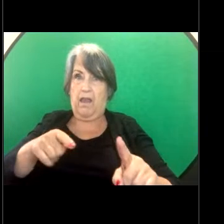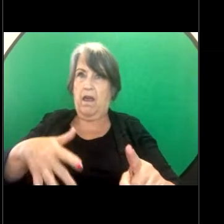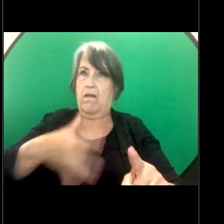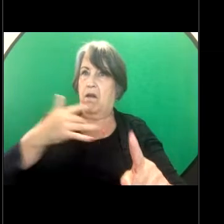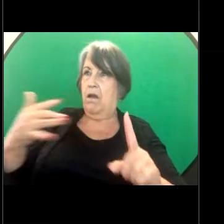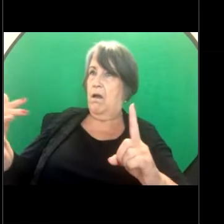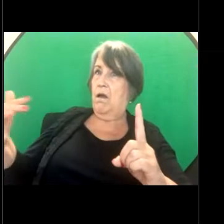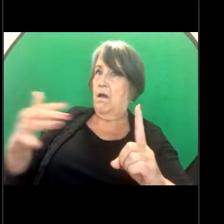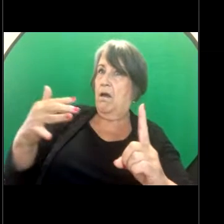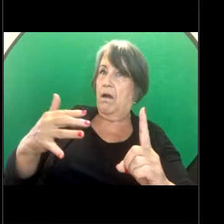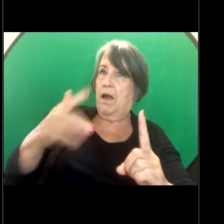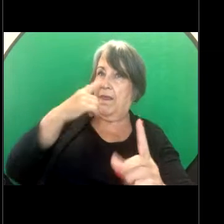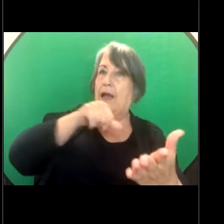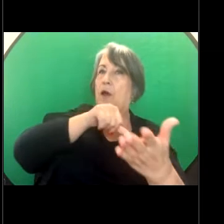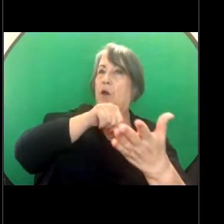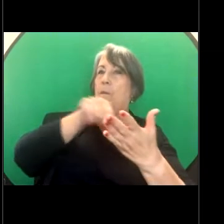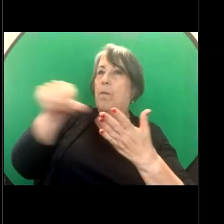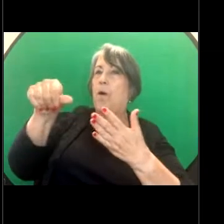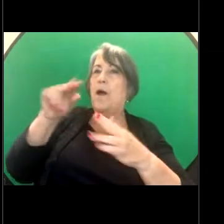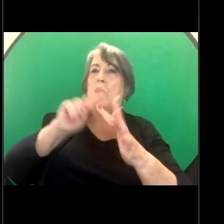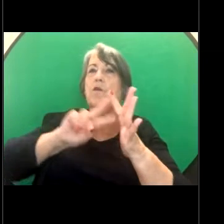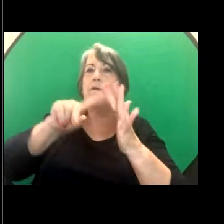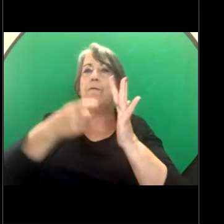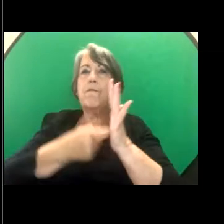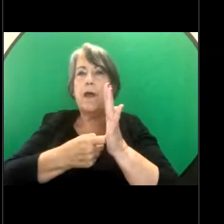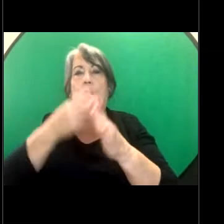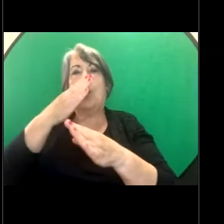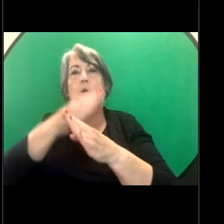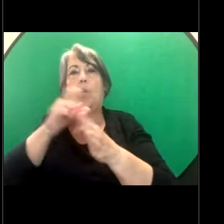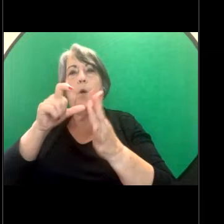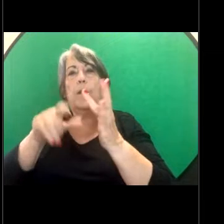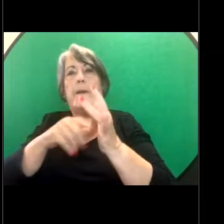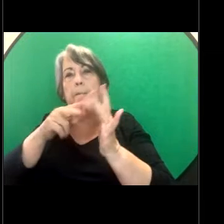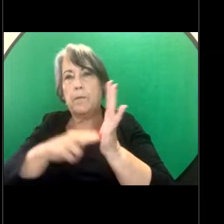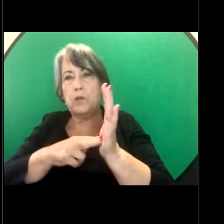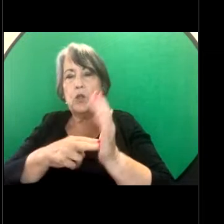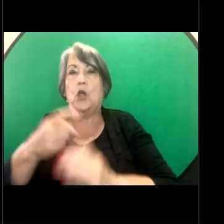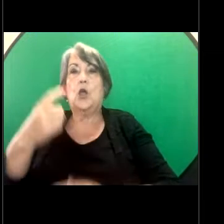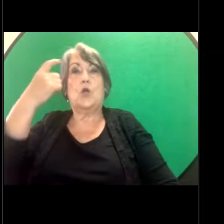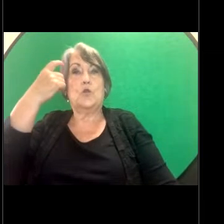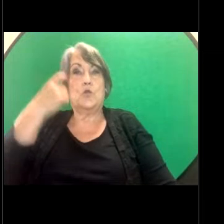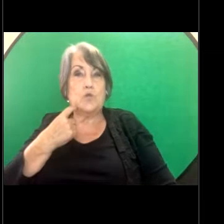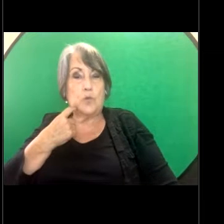application to the Fair Work Commission to try and have that harassment stopped and to